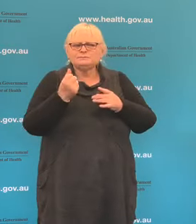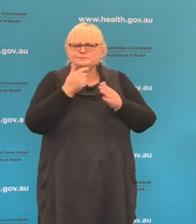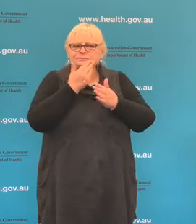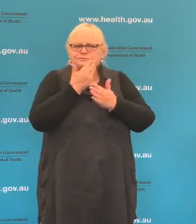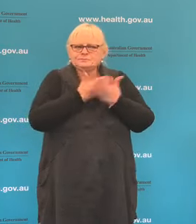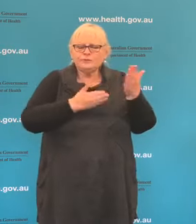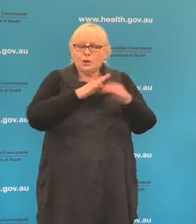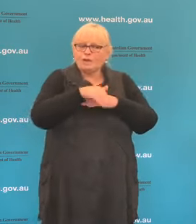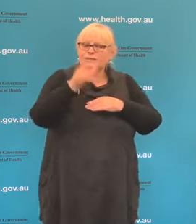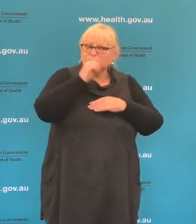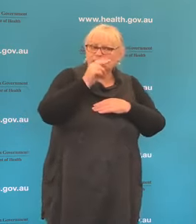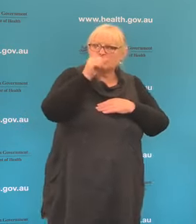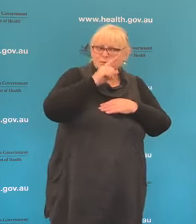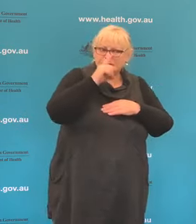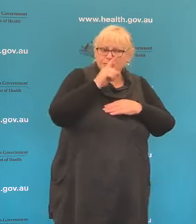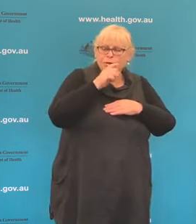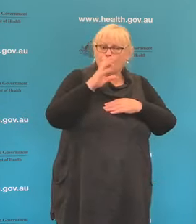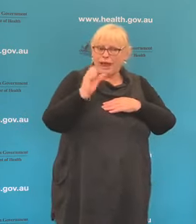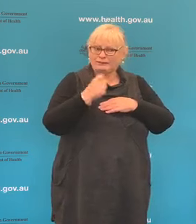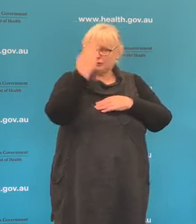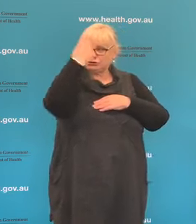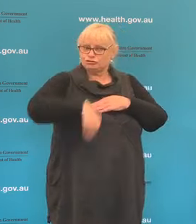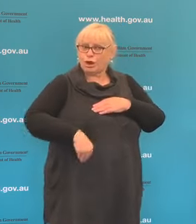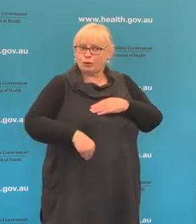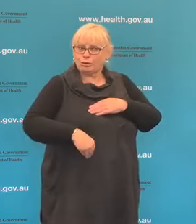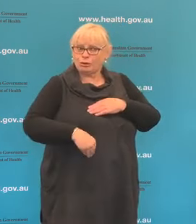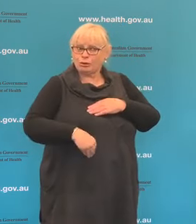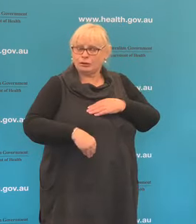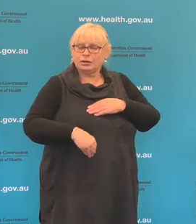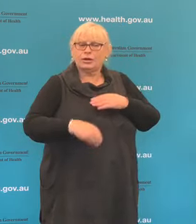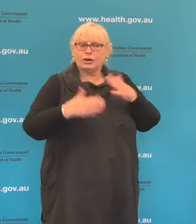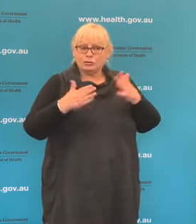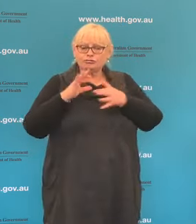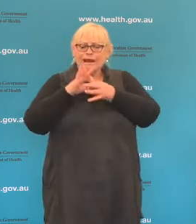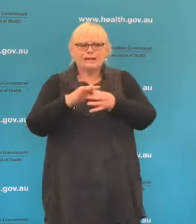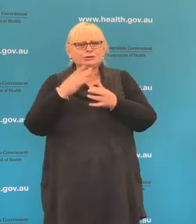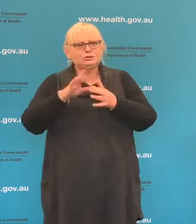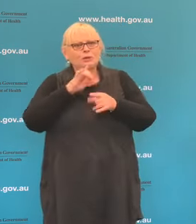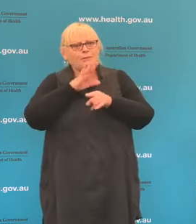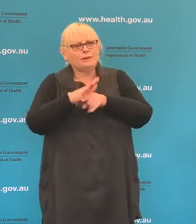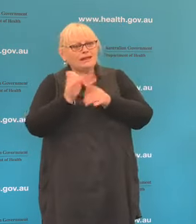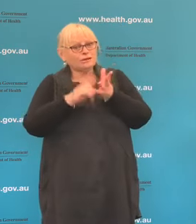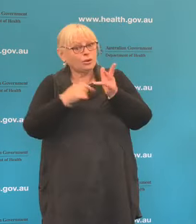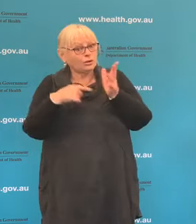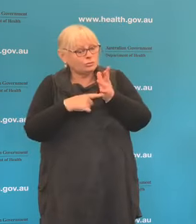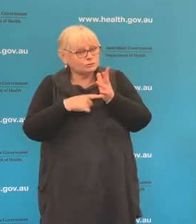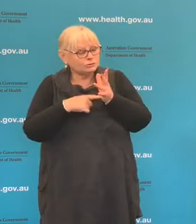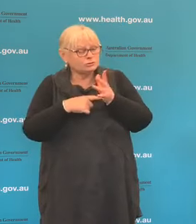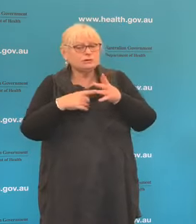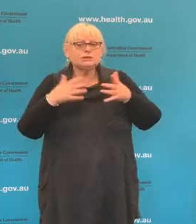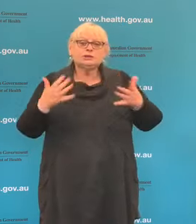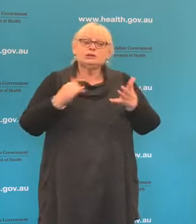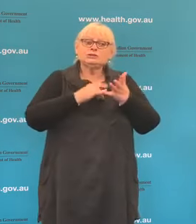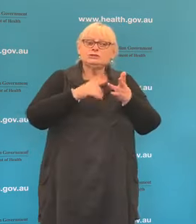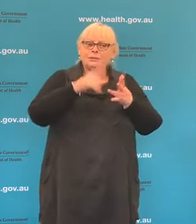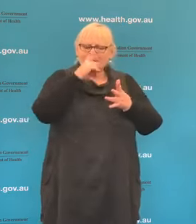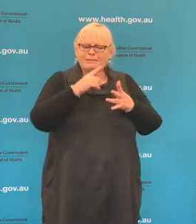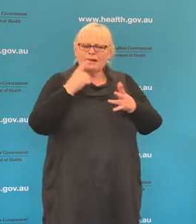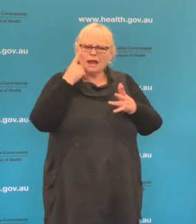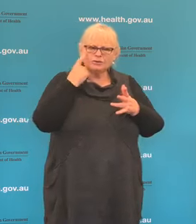young people who've had strokes which appear to have been related to blood clots. So therefore people are looking to see whether some of these